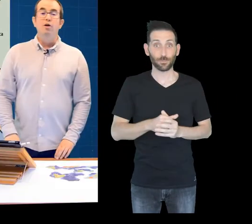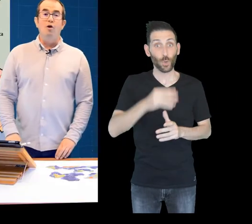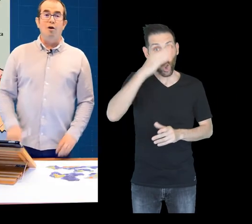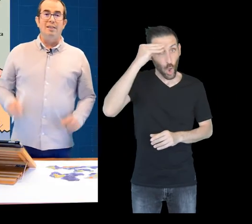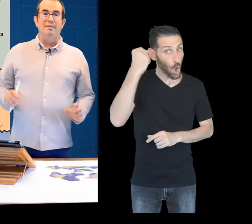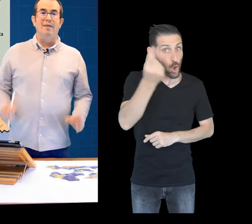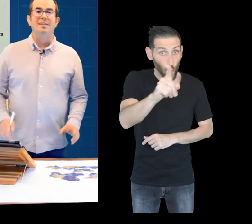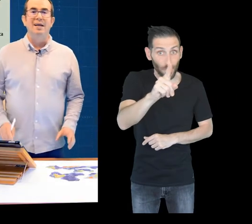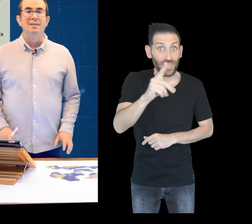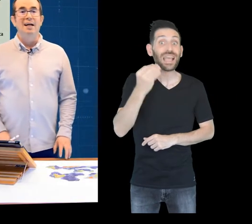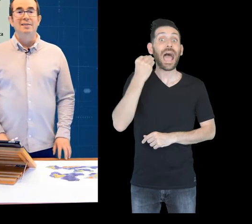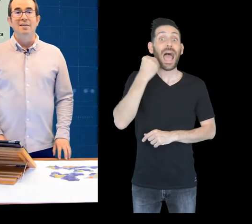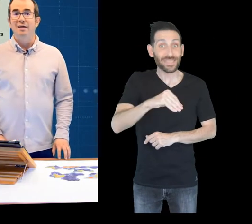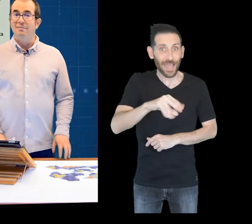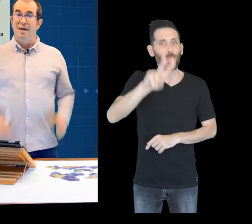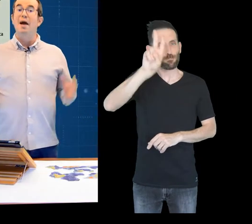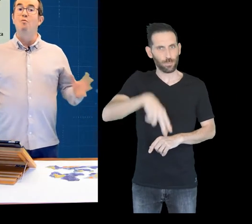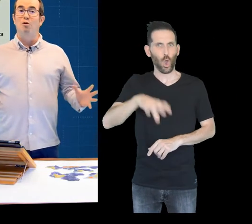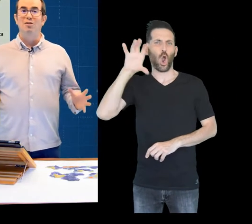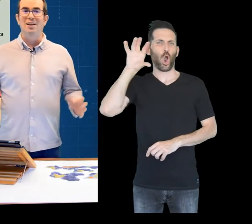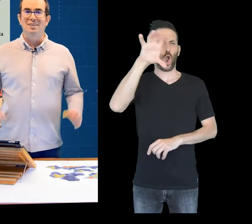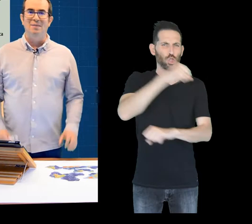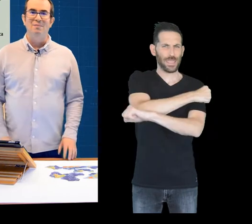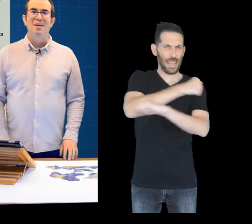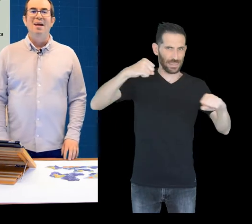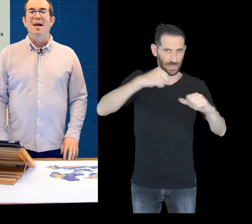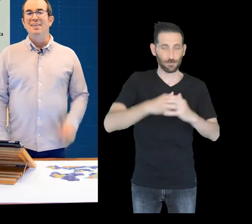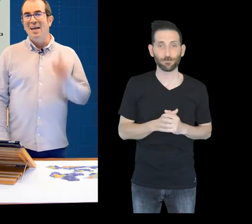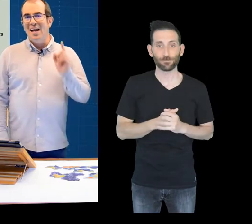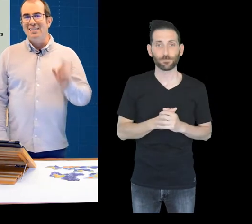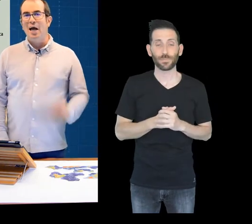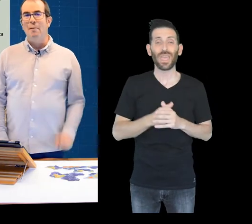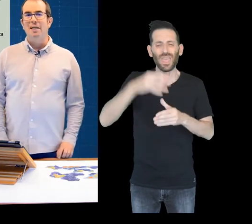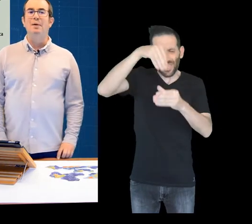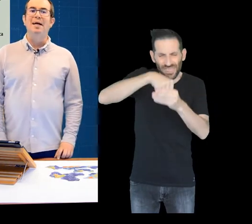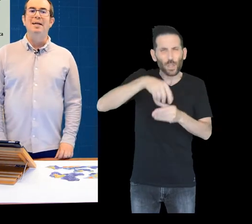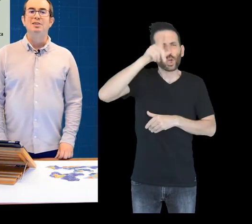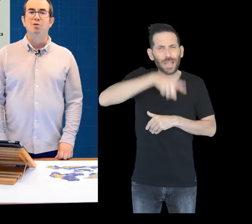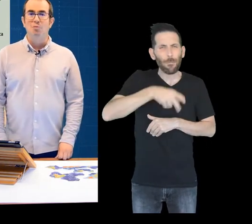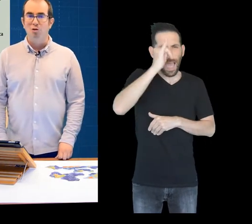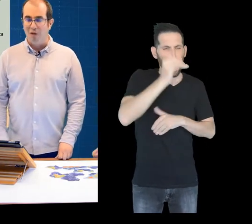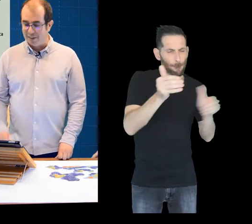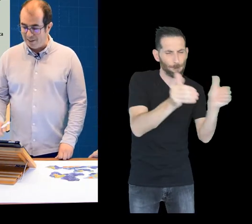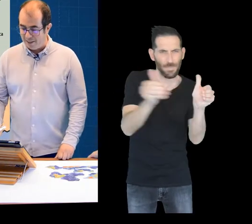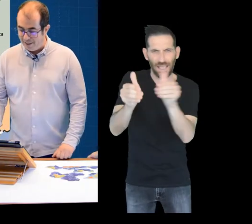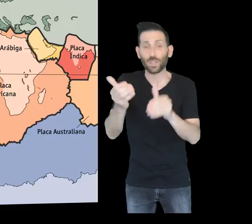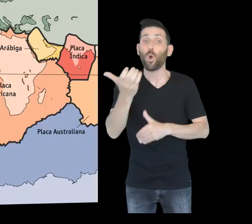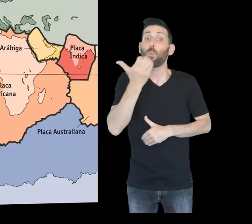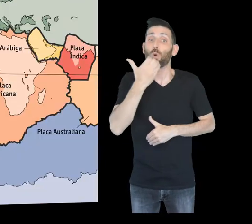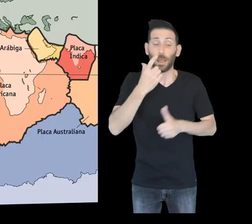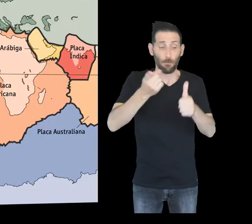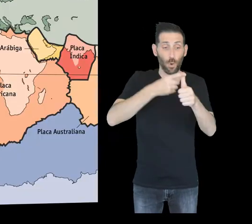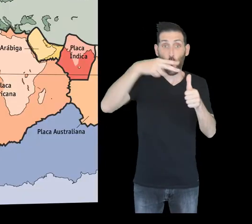Don´t forget that the Antarctic is a continent! Among them, there are several smaller plates, such as Nazca